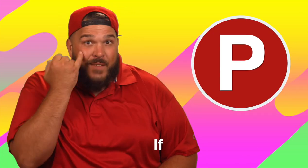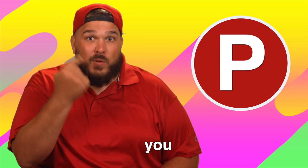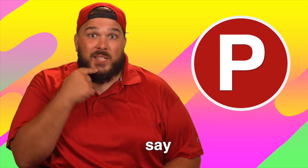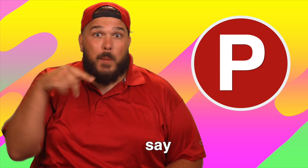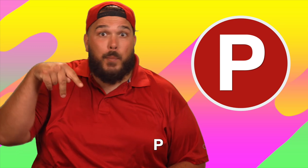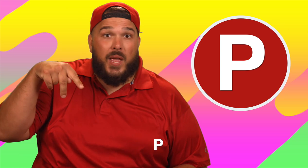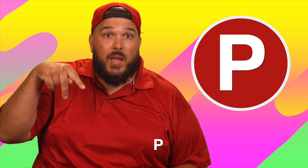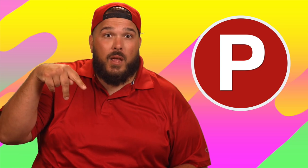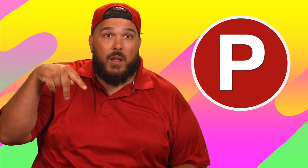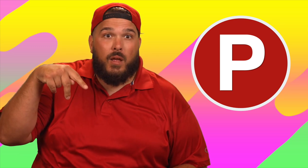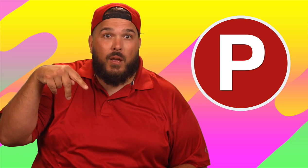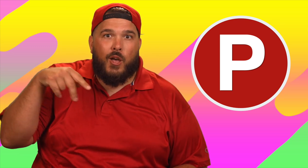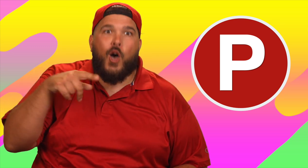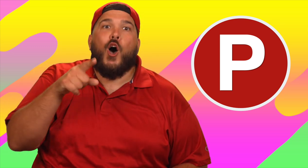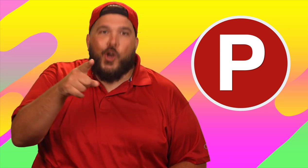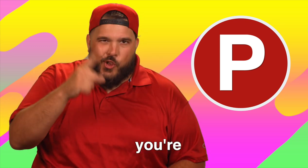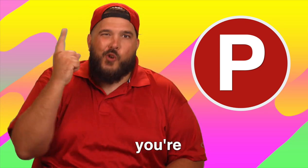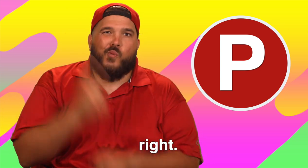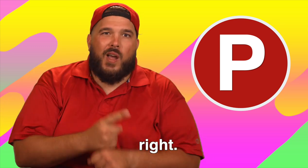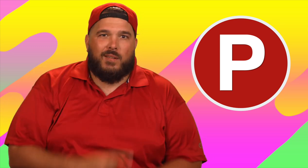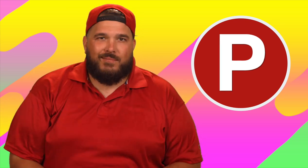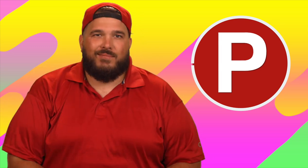If you said P, you're right.